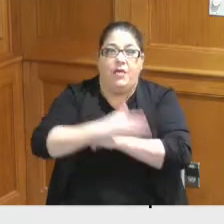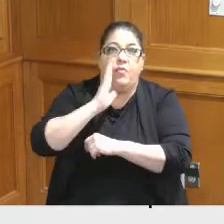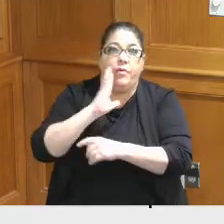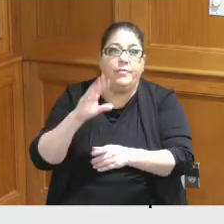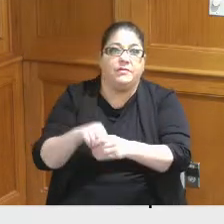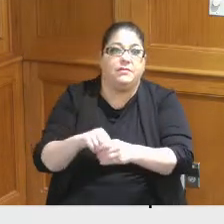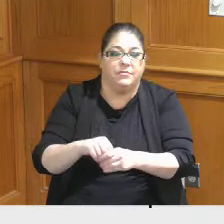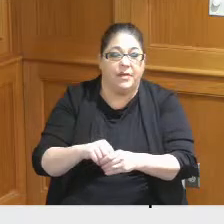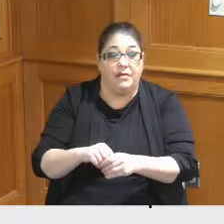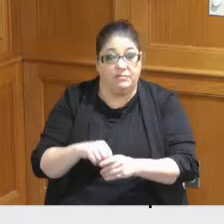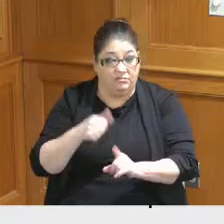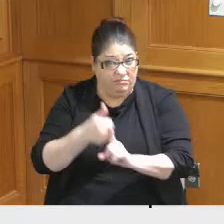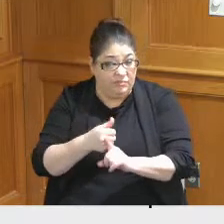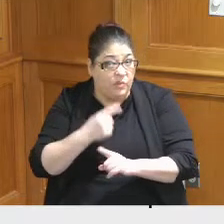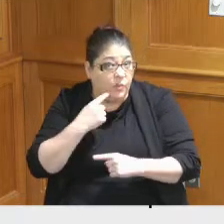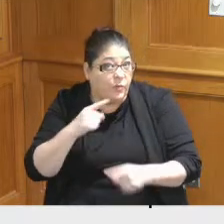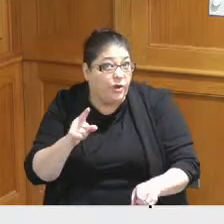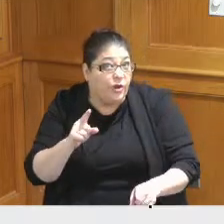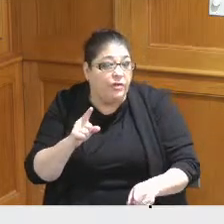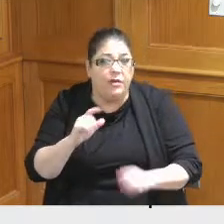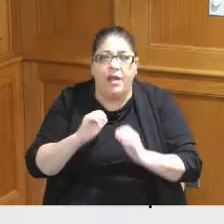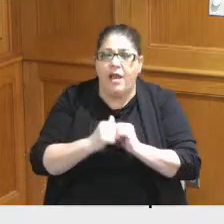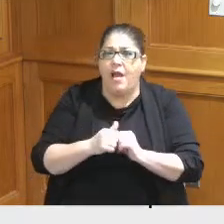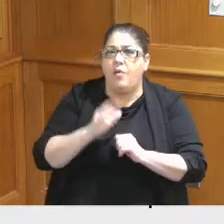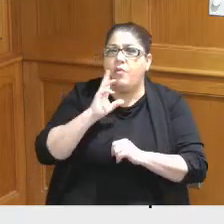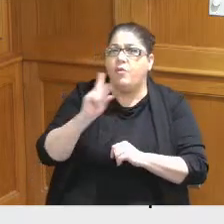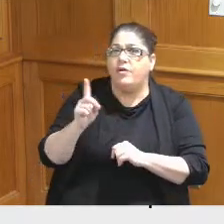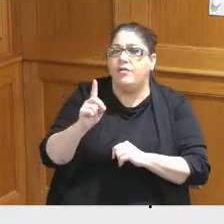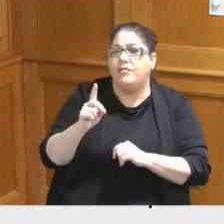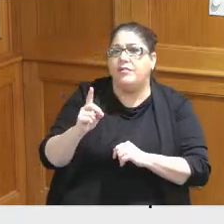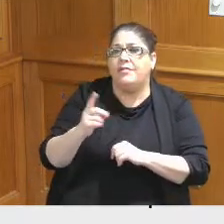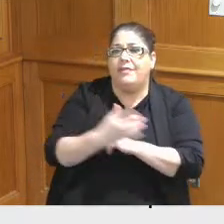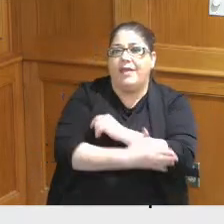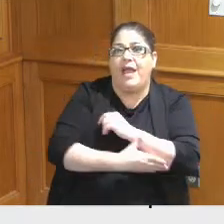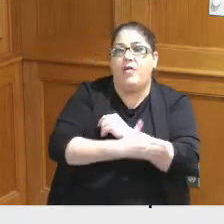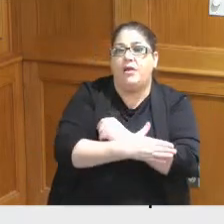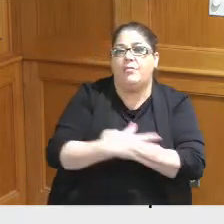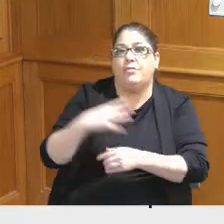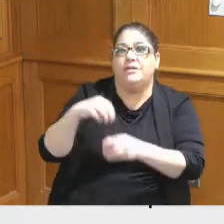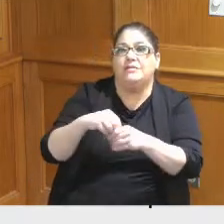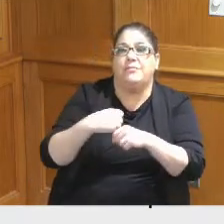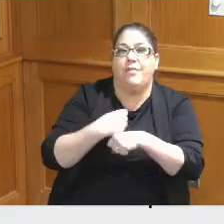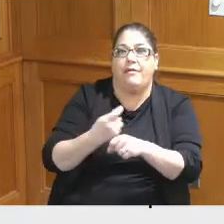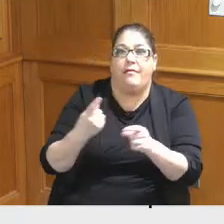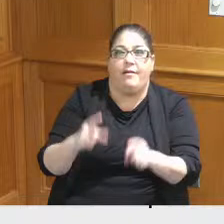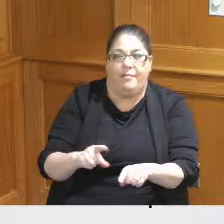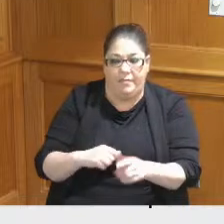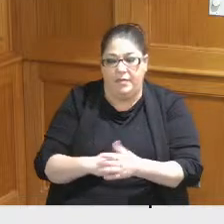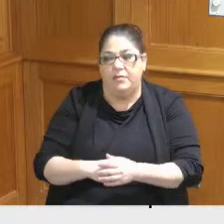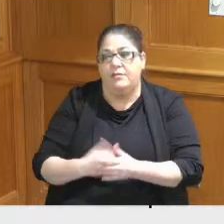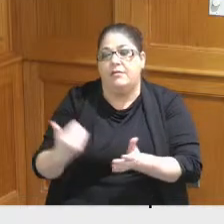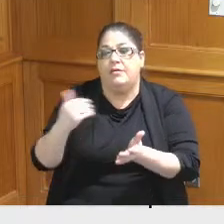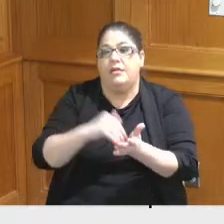plan does it work how would the county participate to make it happen so again work has proceeded in